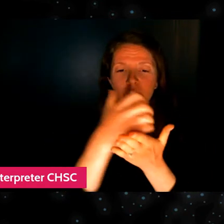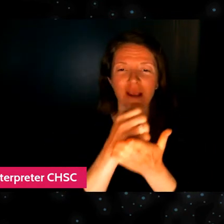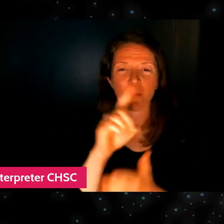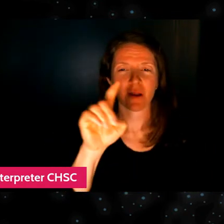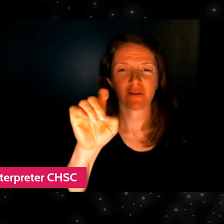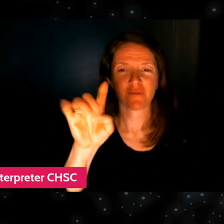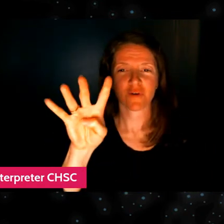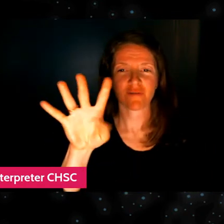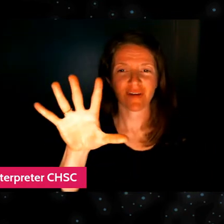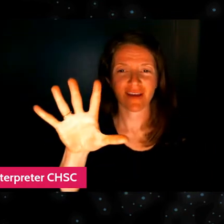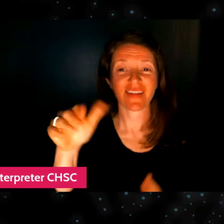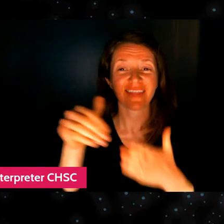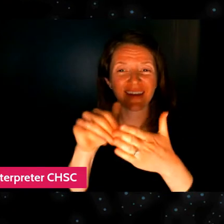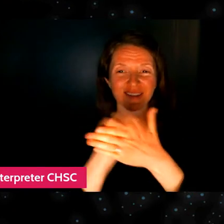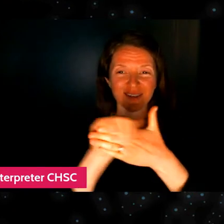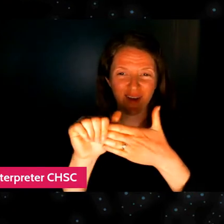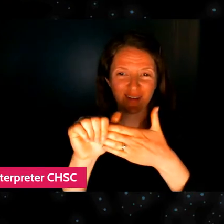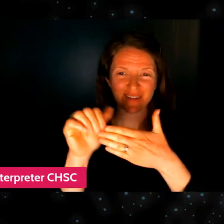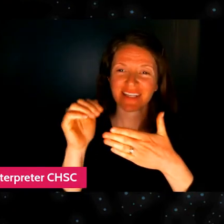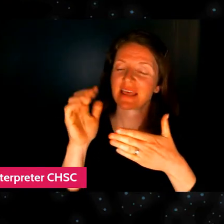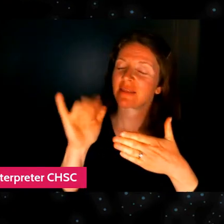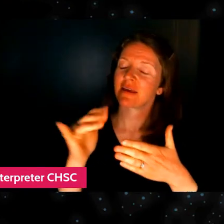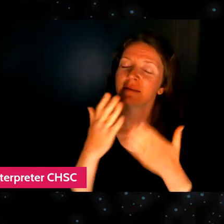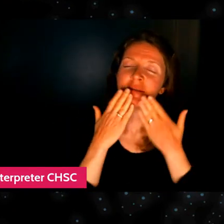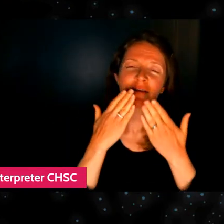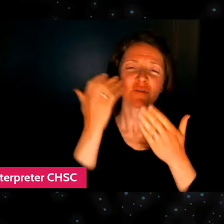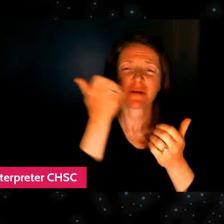and we are so grateful for any amount that you're able to give.